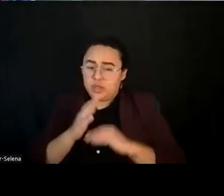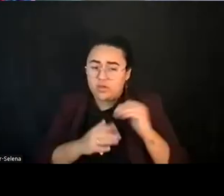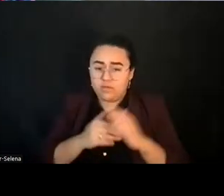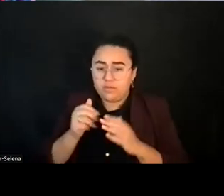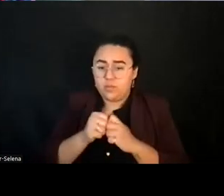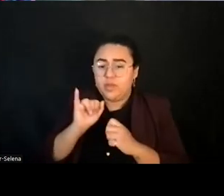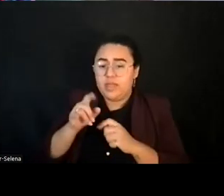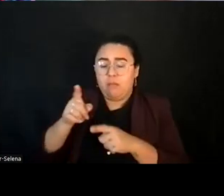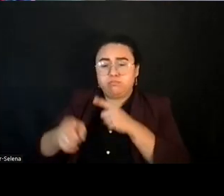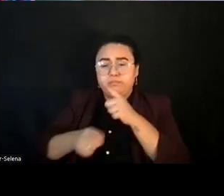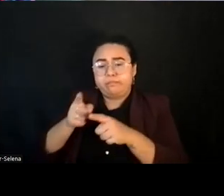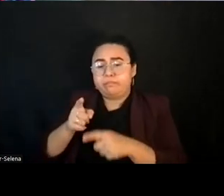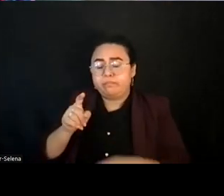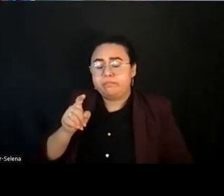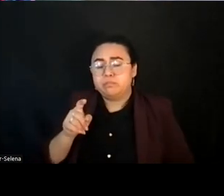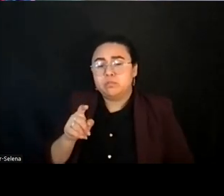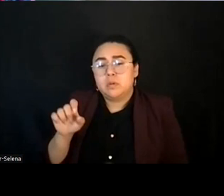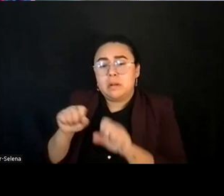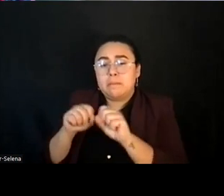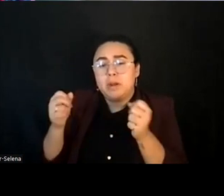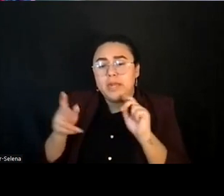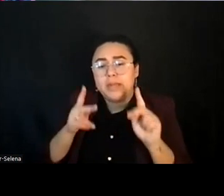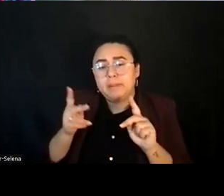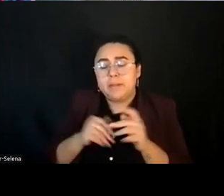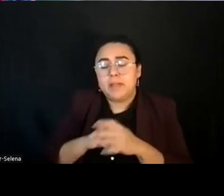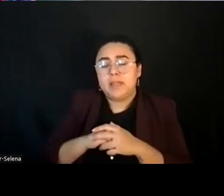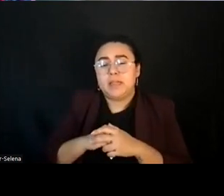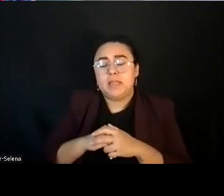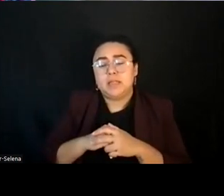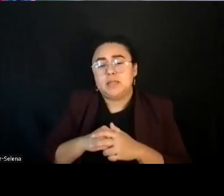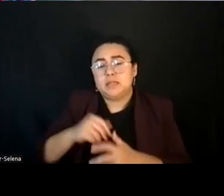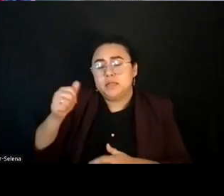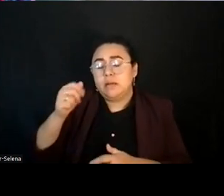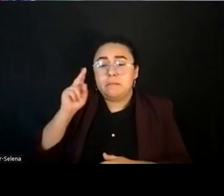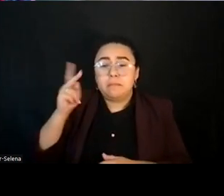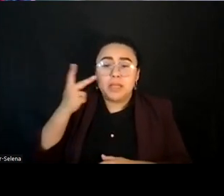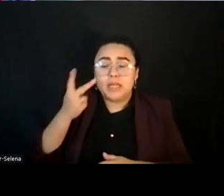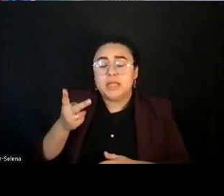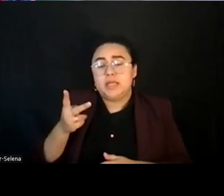That is breaking people who are politically ideologically defiant, but sometimes tearing down each other.